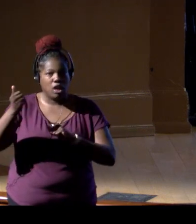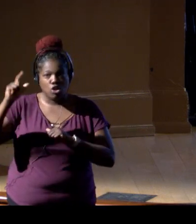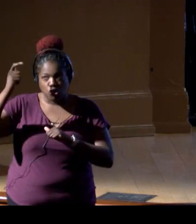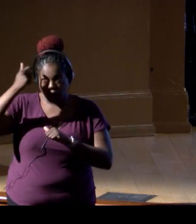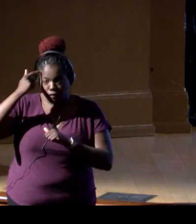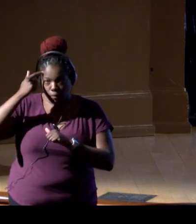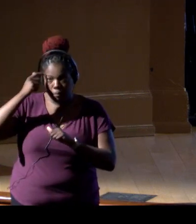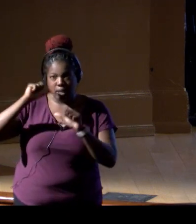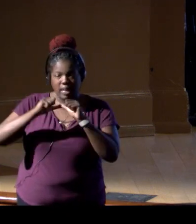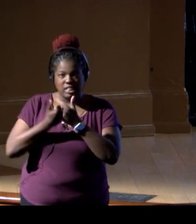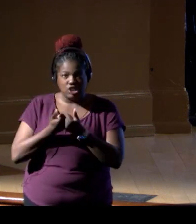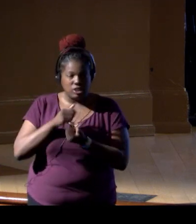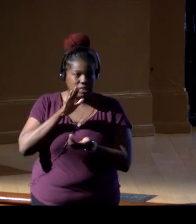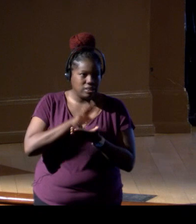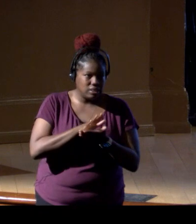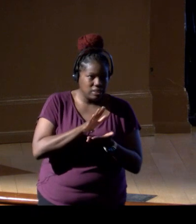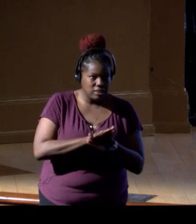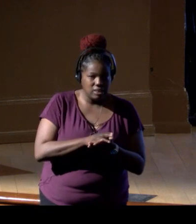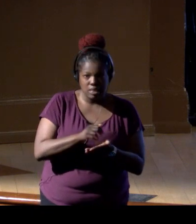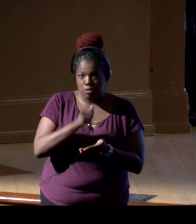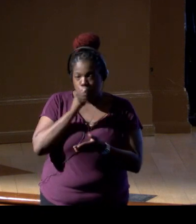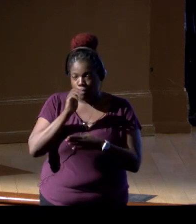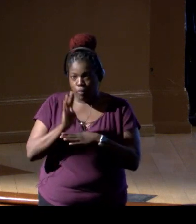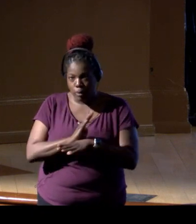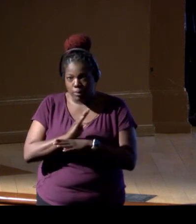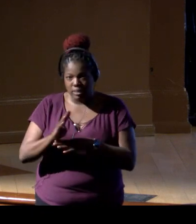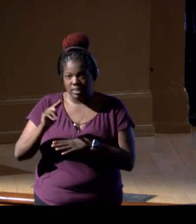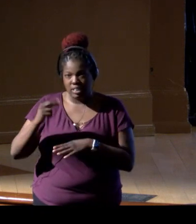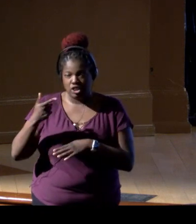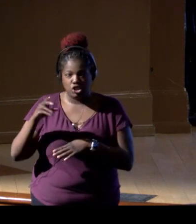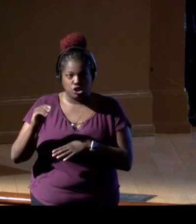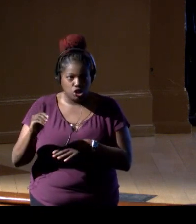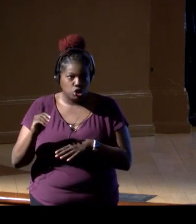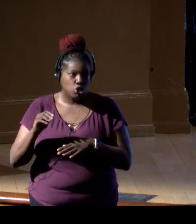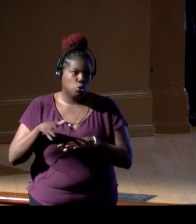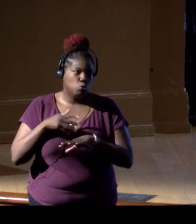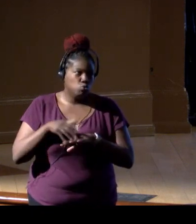academics, private sector, NGOs, tribes, everyone.